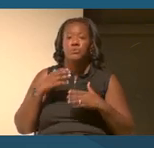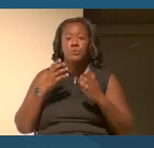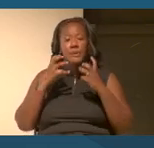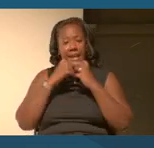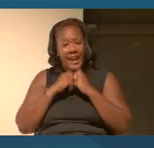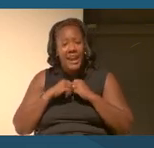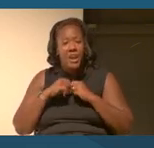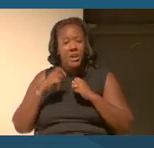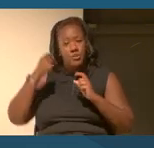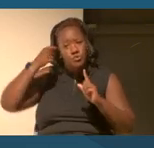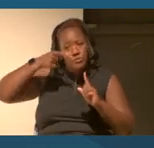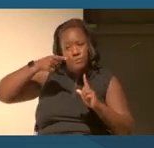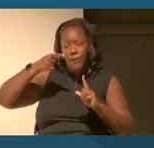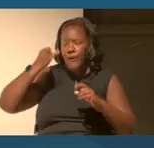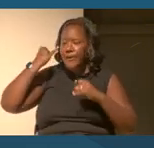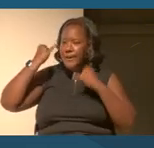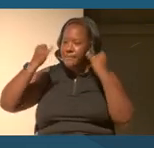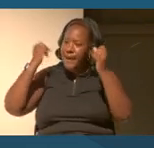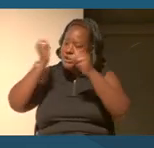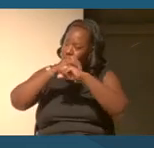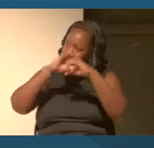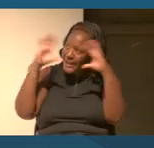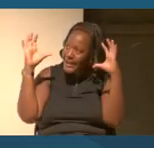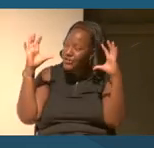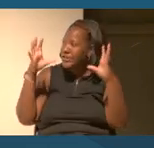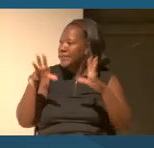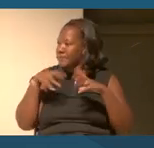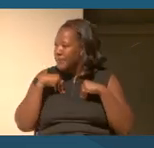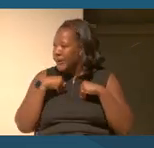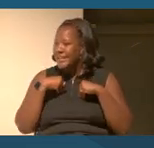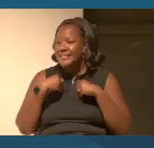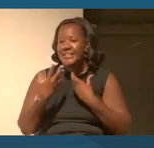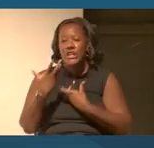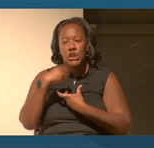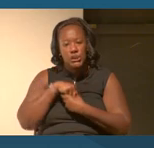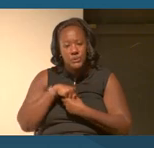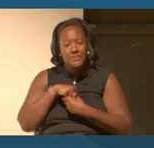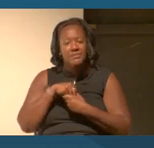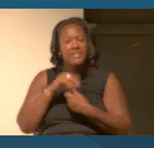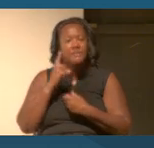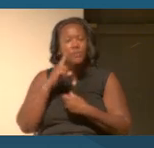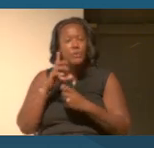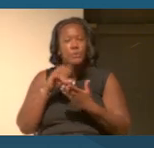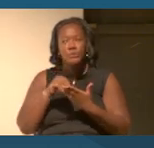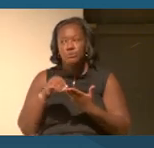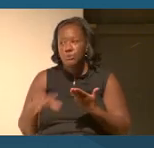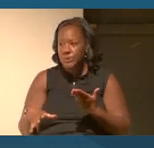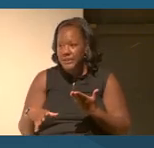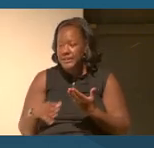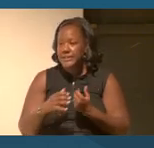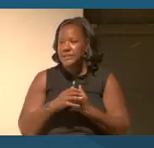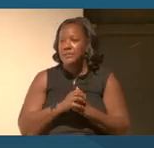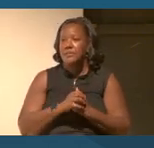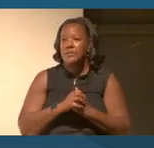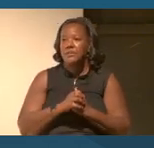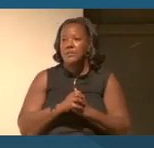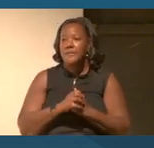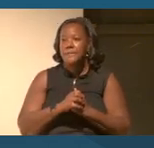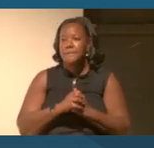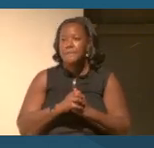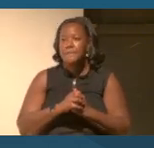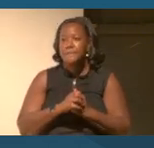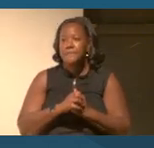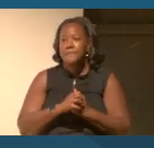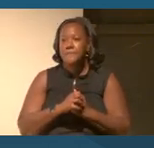to be literally embracing and inclusive of your students and it helped that the class